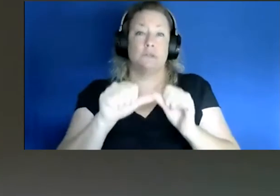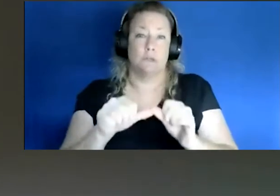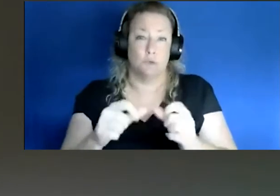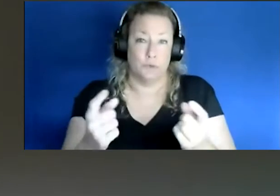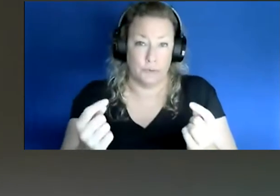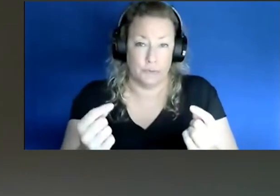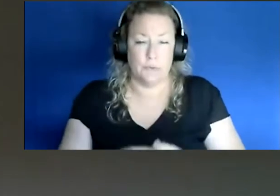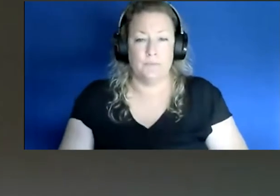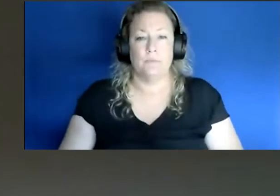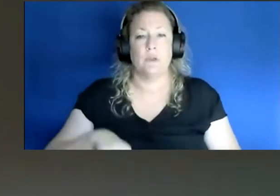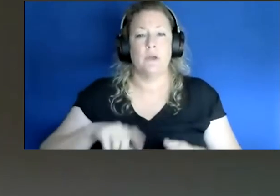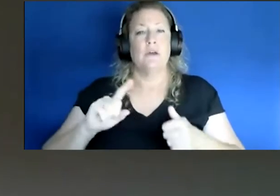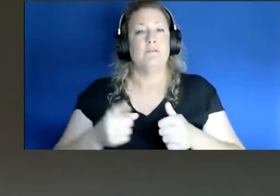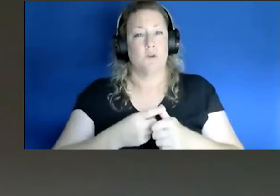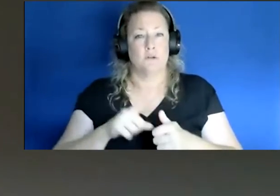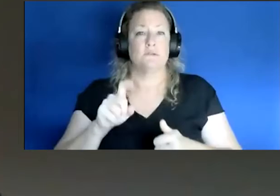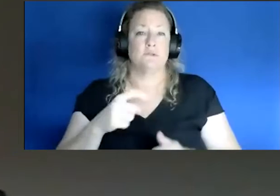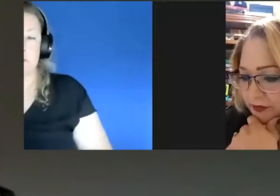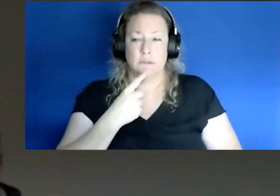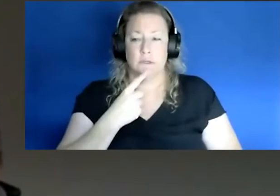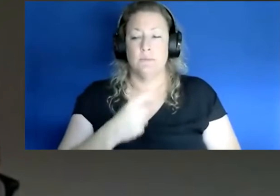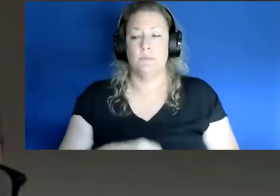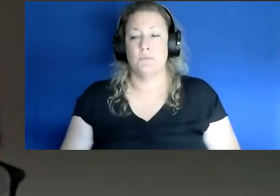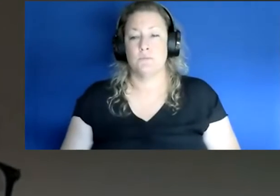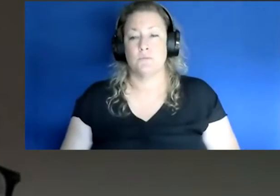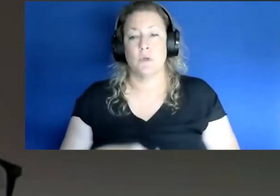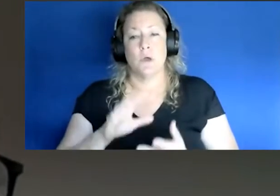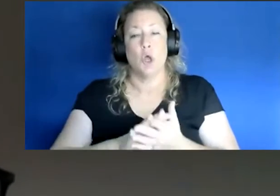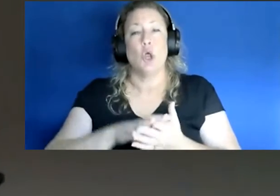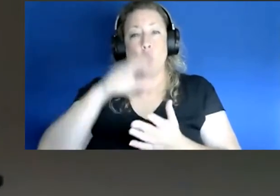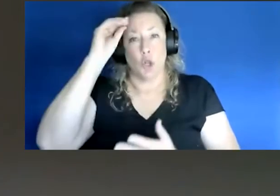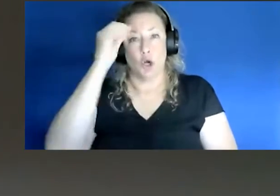So the first thing that we should say is that you know we've learned that vaccines really work,